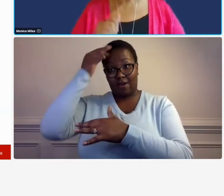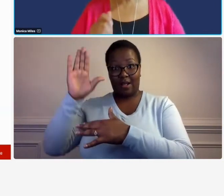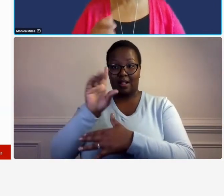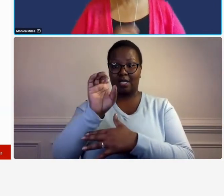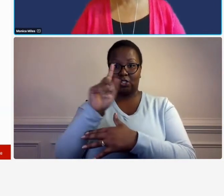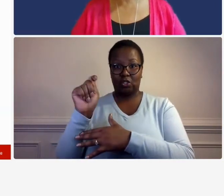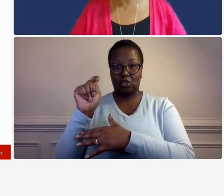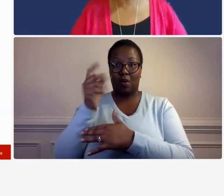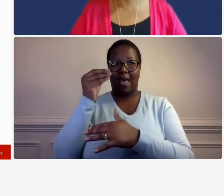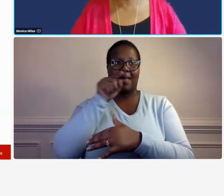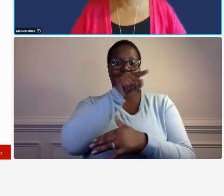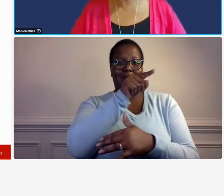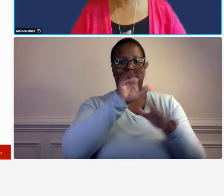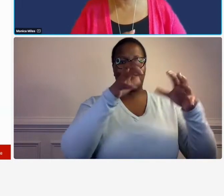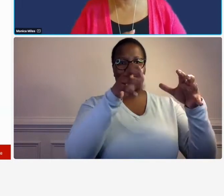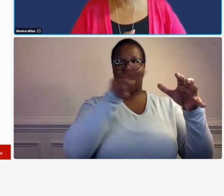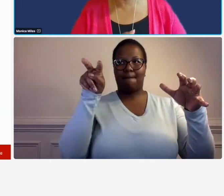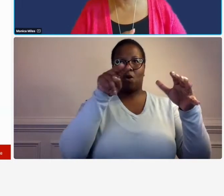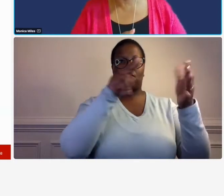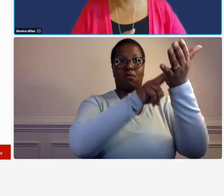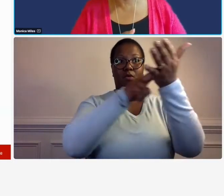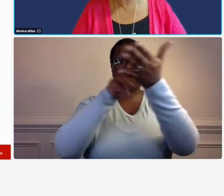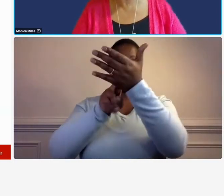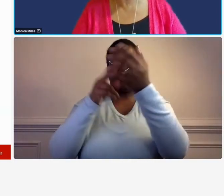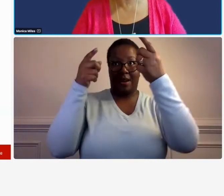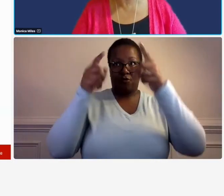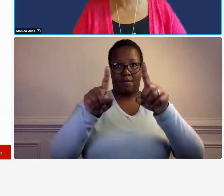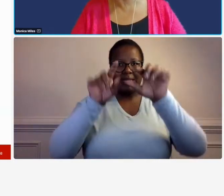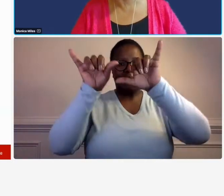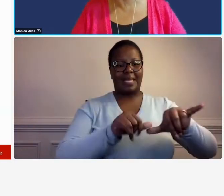so another pop quiz question here that you're just going to drop in the chat